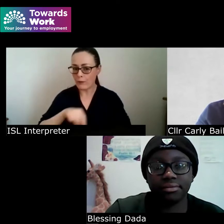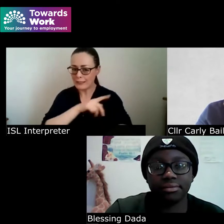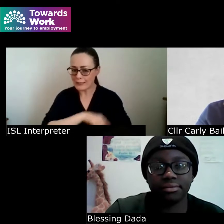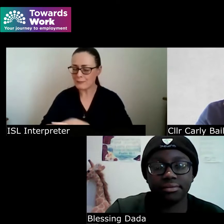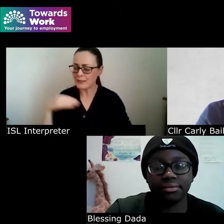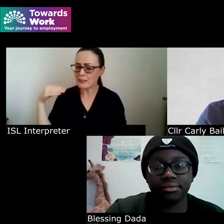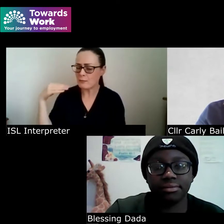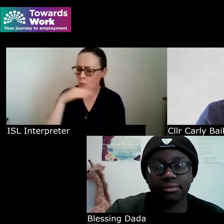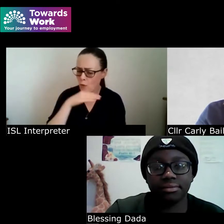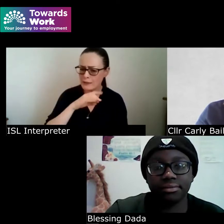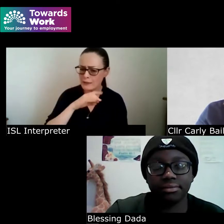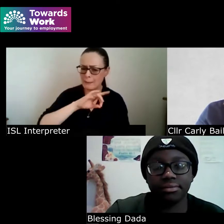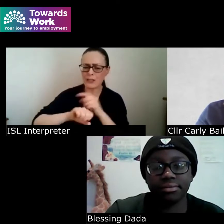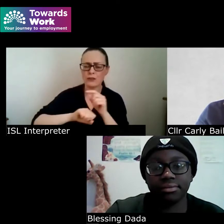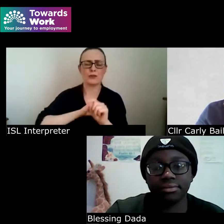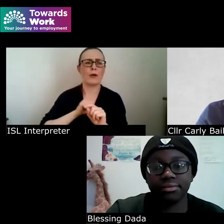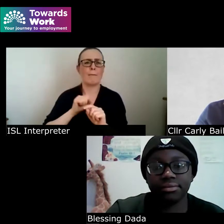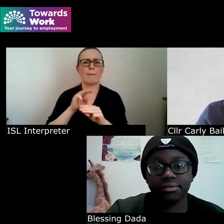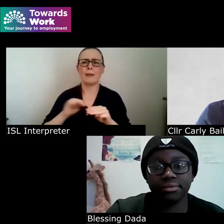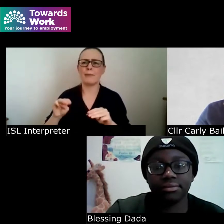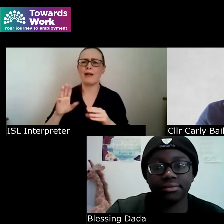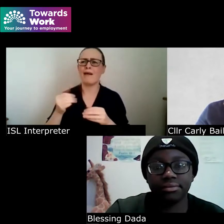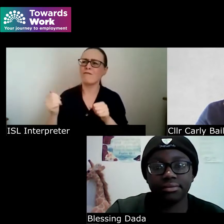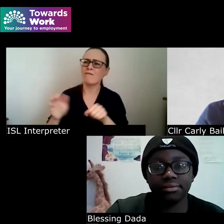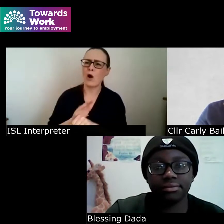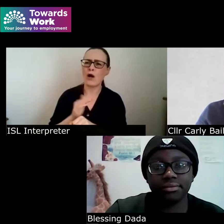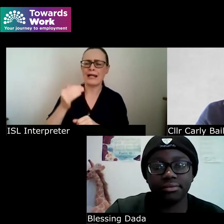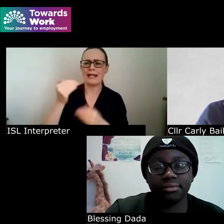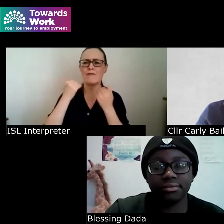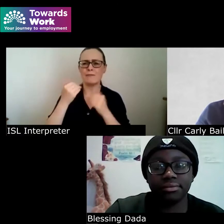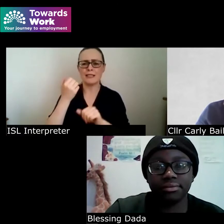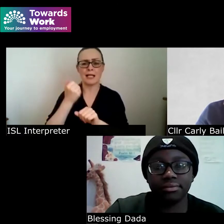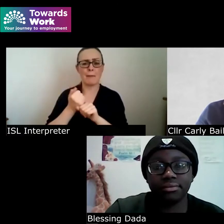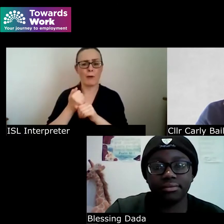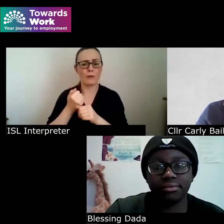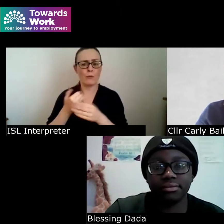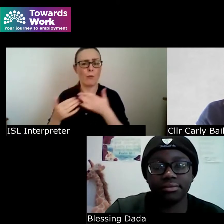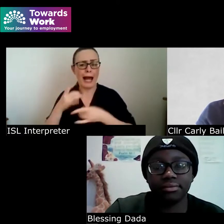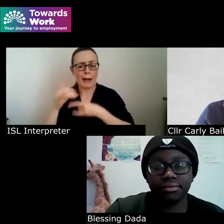sure that people aren't fully informed as to what will be affected if they gain employment